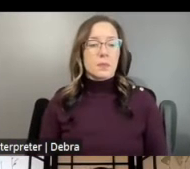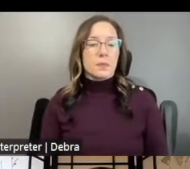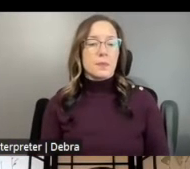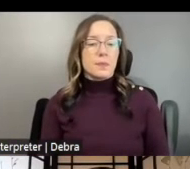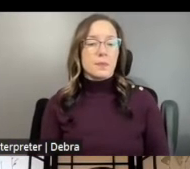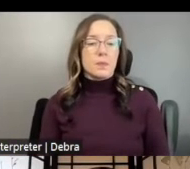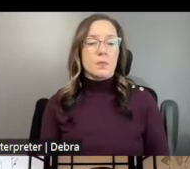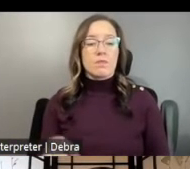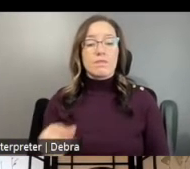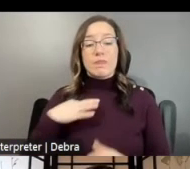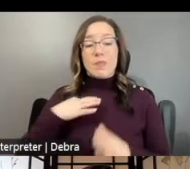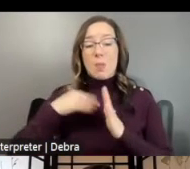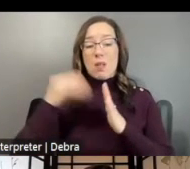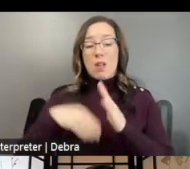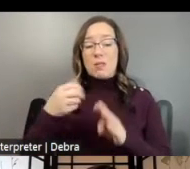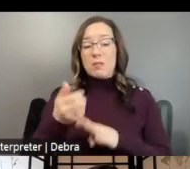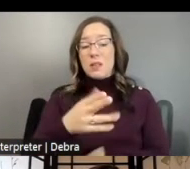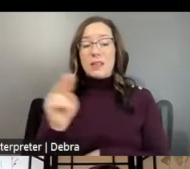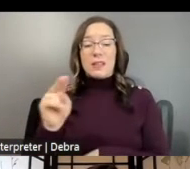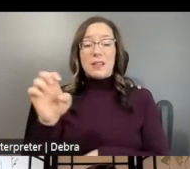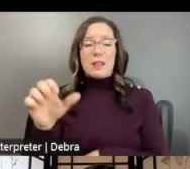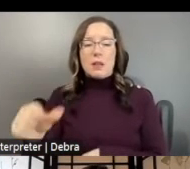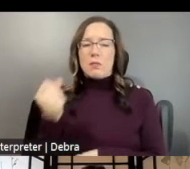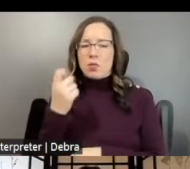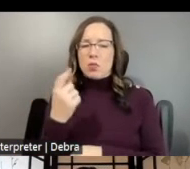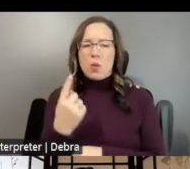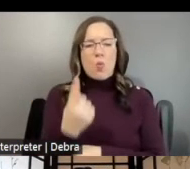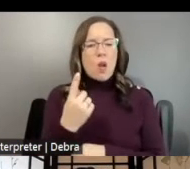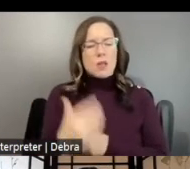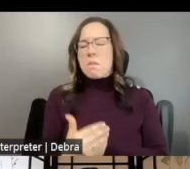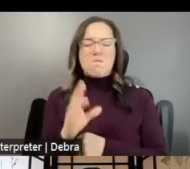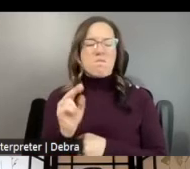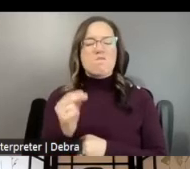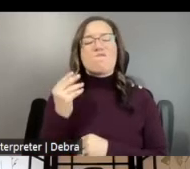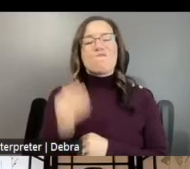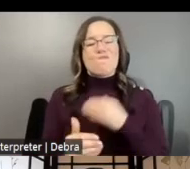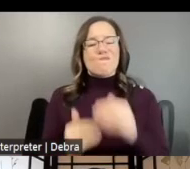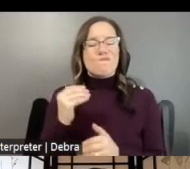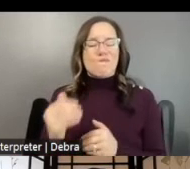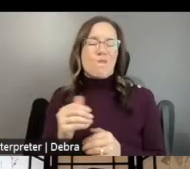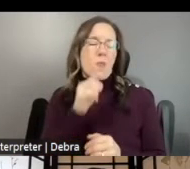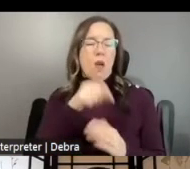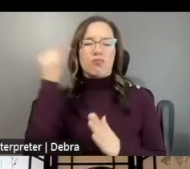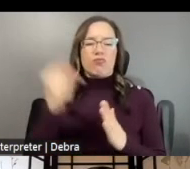APPLYING TO THE NEA IS A MULTI-STEP PROCESS AND WE WON'T GO INTO THE DETAILS OF THAT PROCESS ON THIS